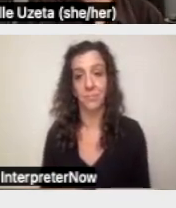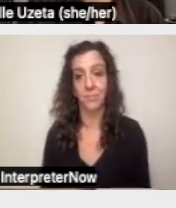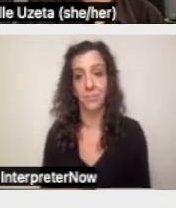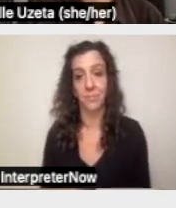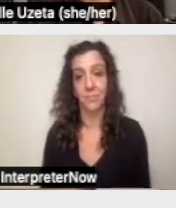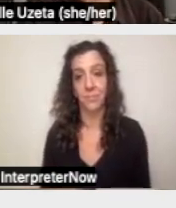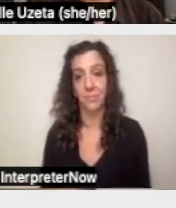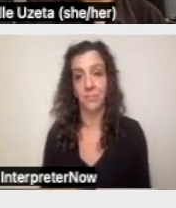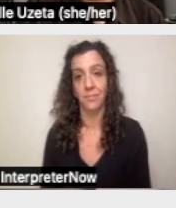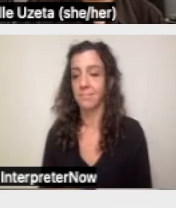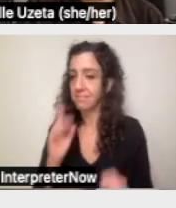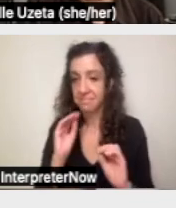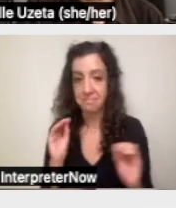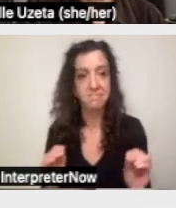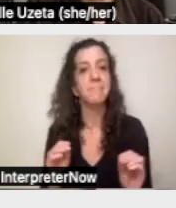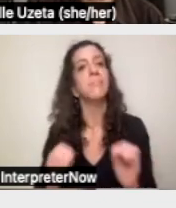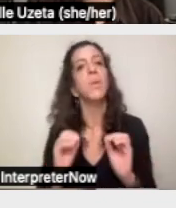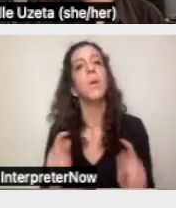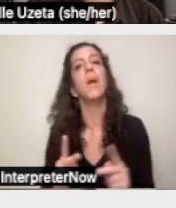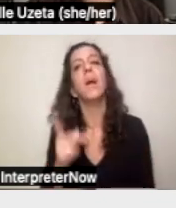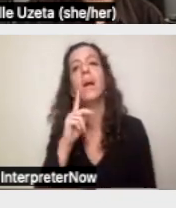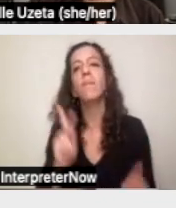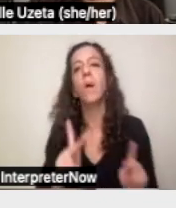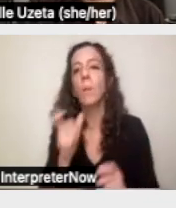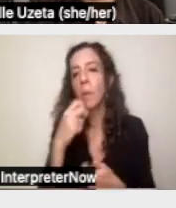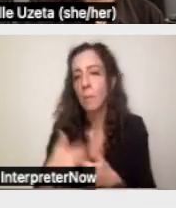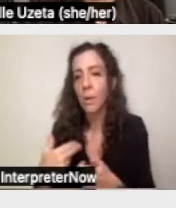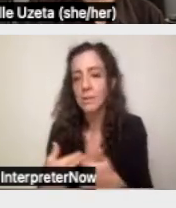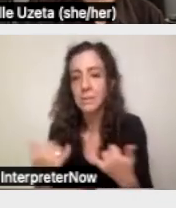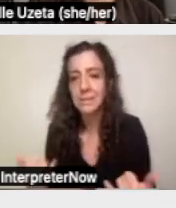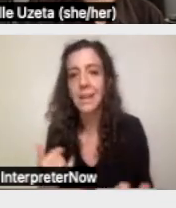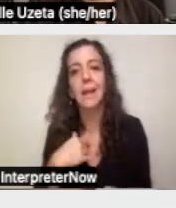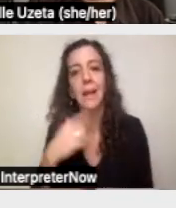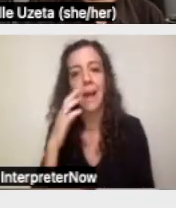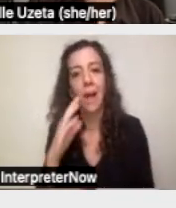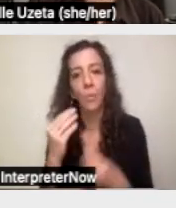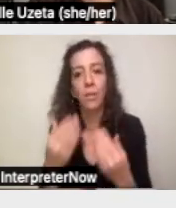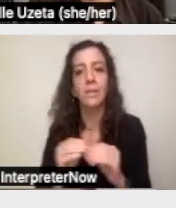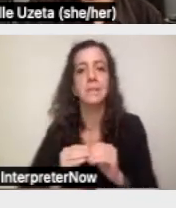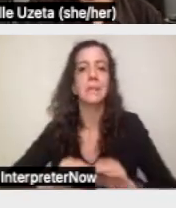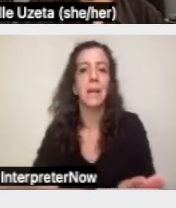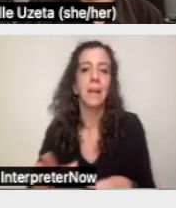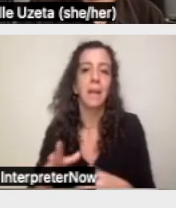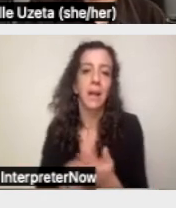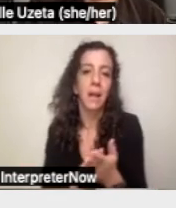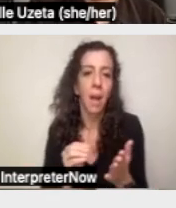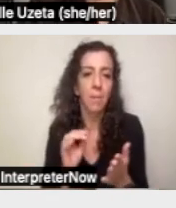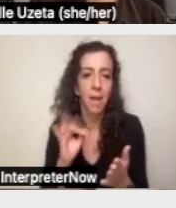Hearing nothing.... For people who participated, I will be sending out a copy of the PowerPoint, as well as a